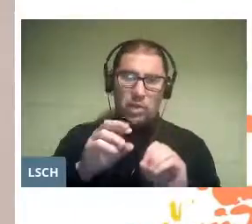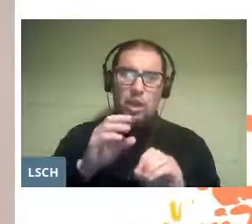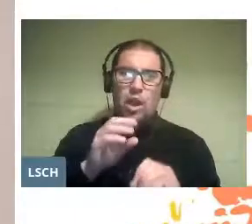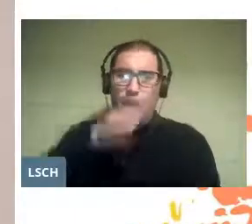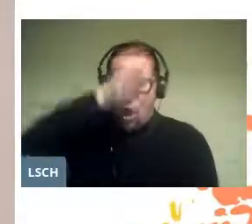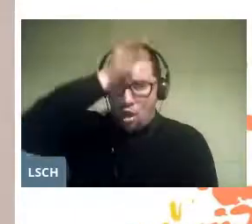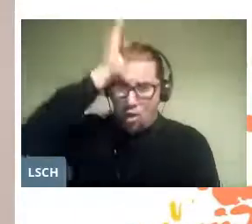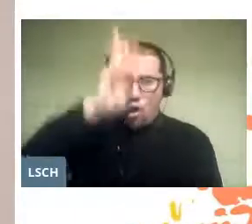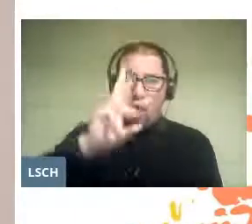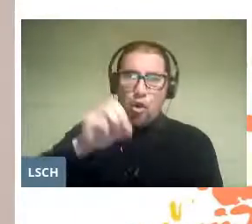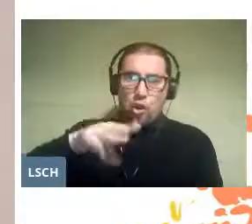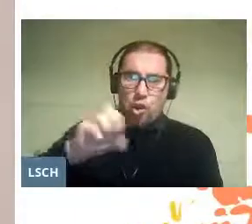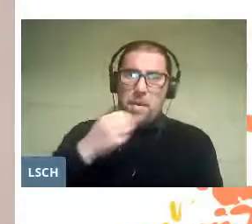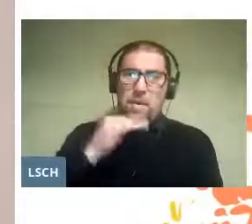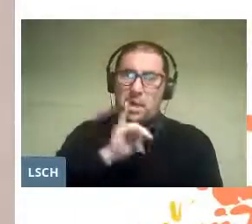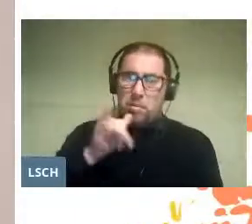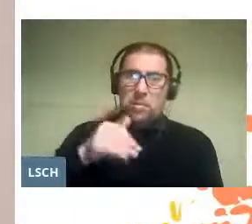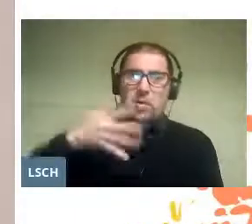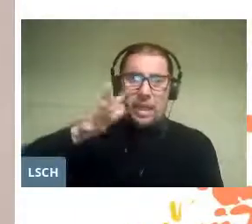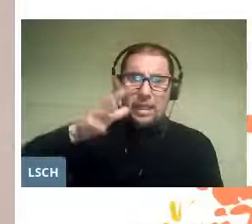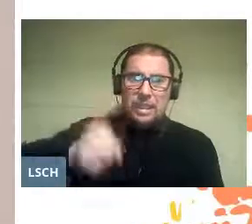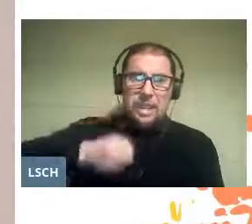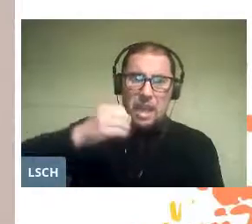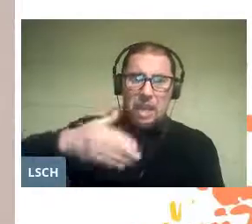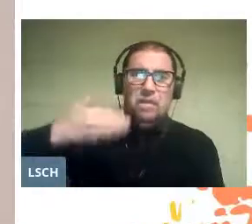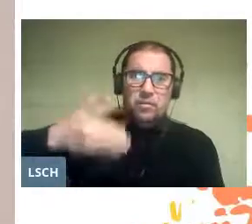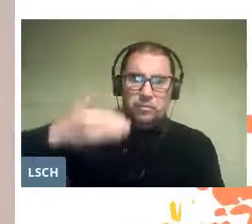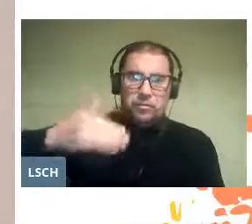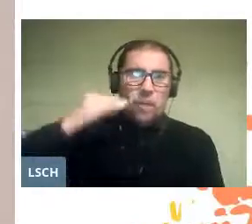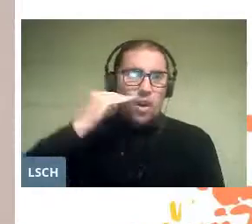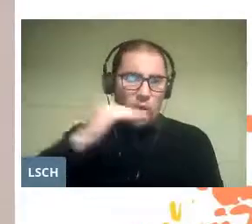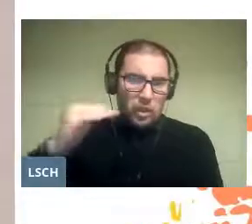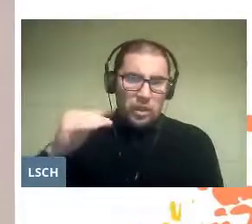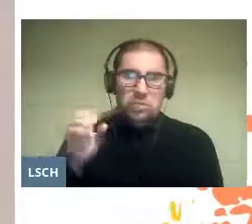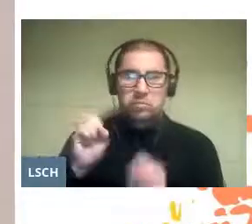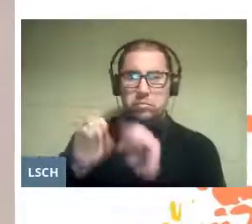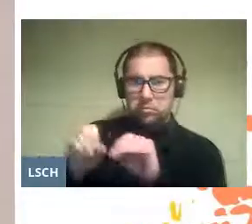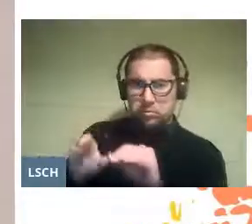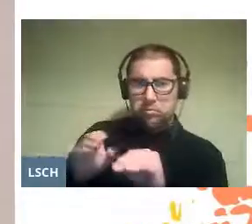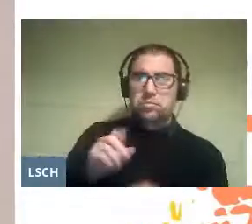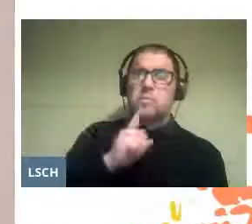and from the age of 15 children were educated in the Trivium: